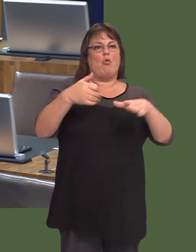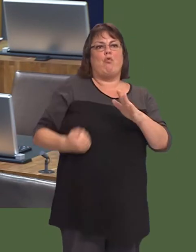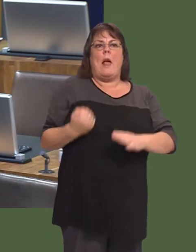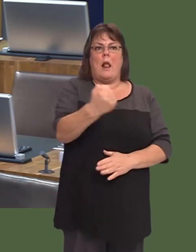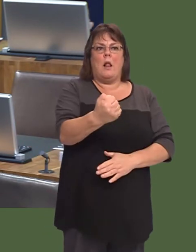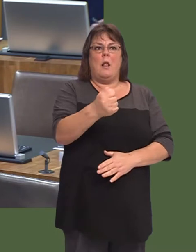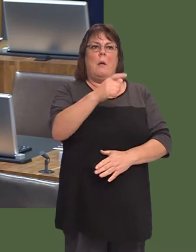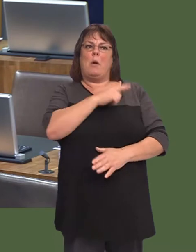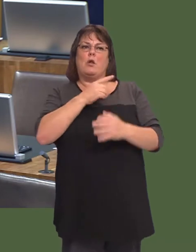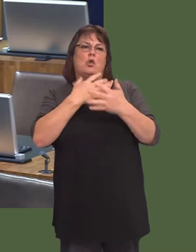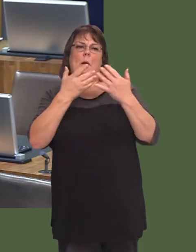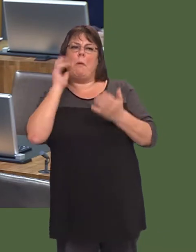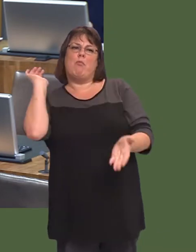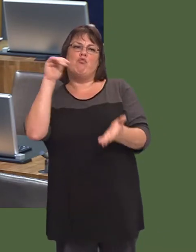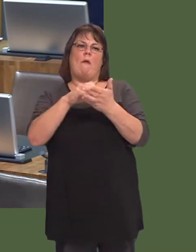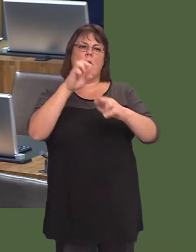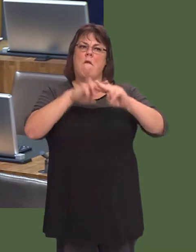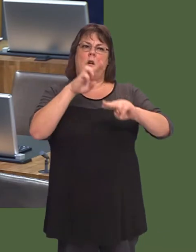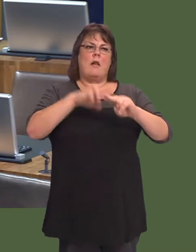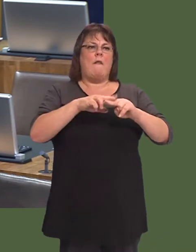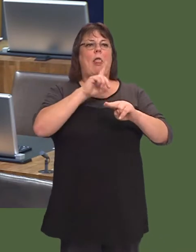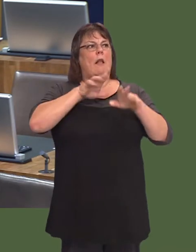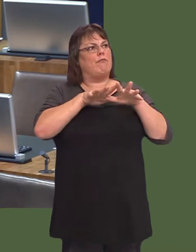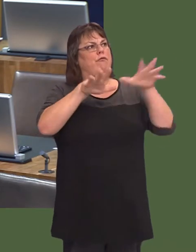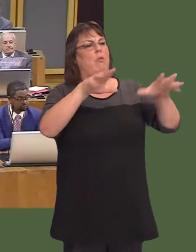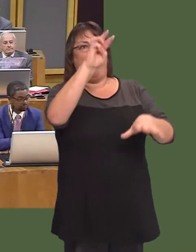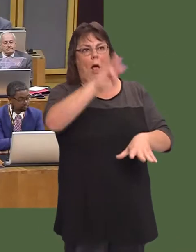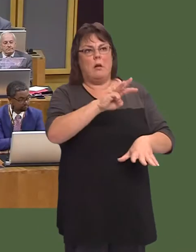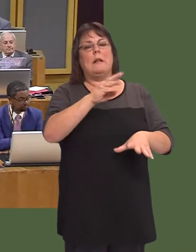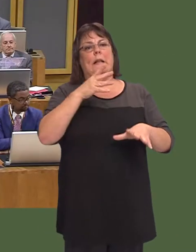that for so many people itís the gateway to Wales.